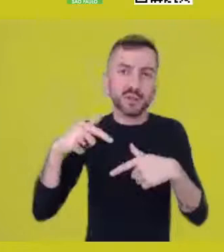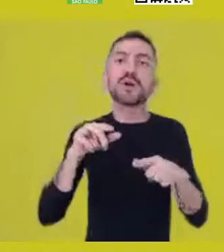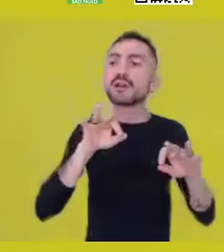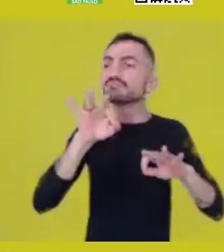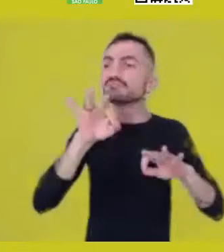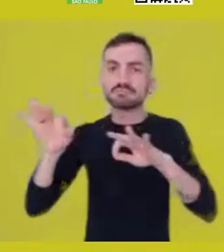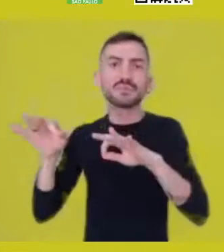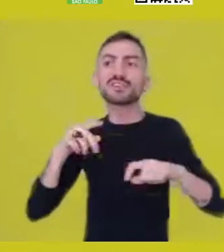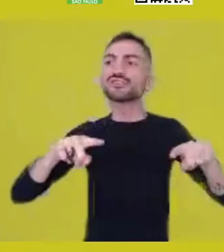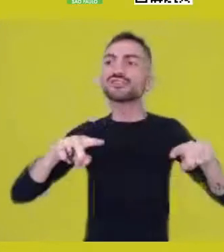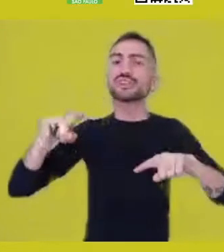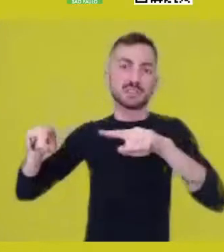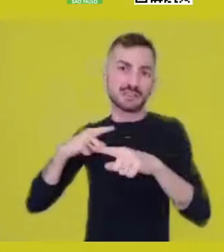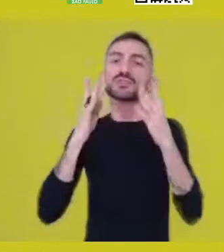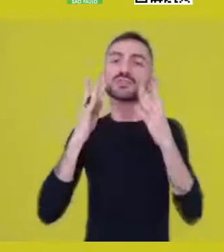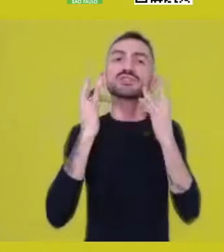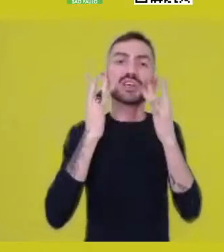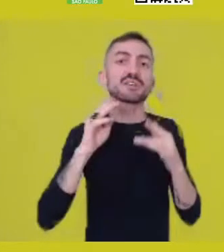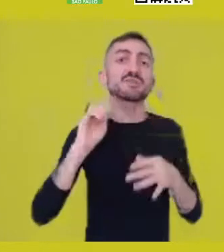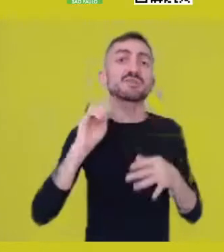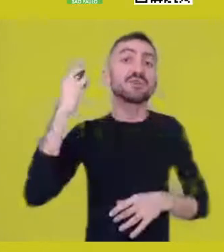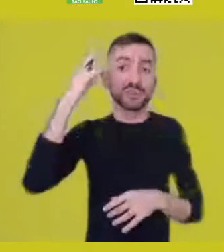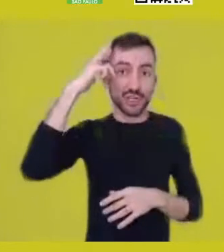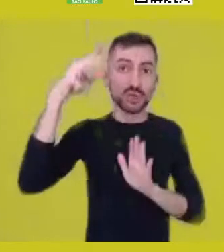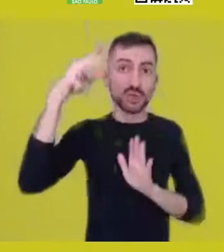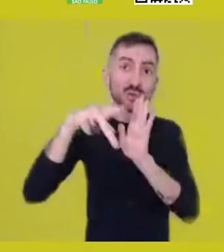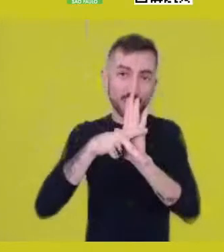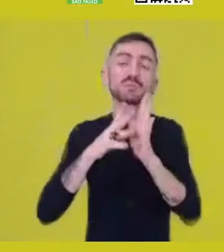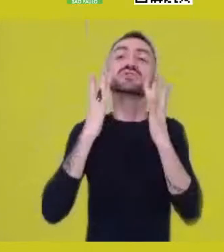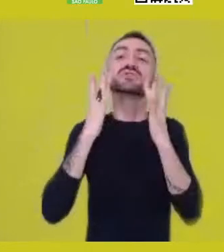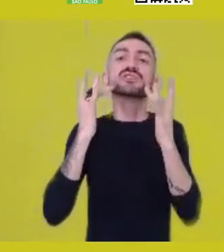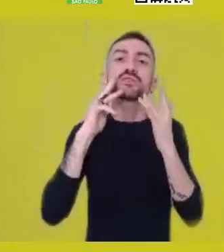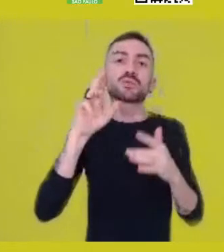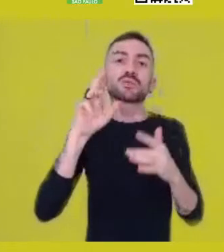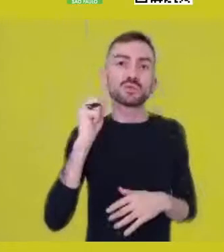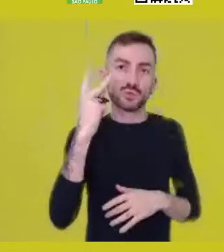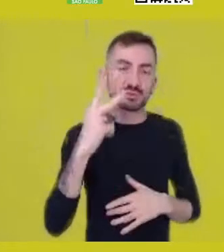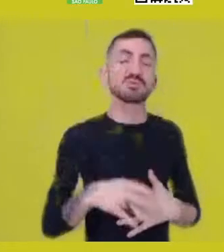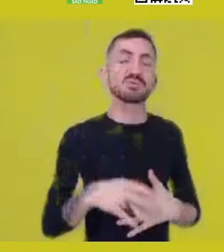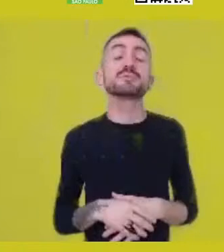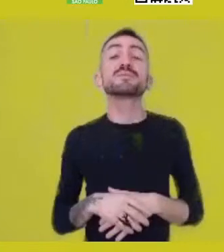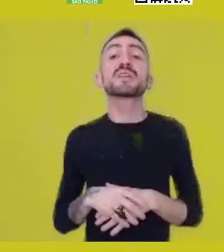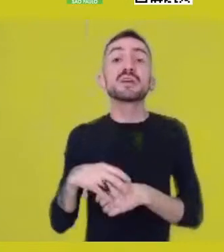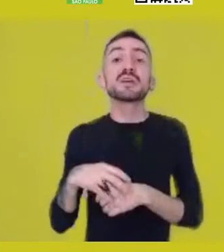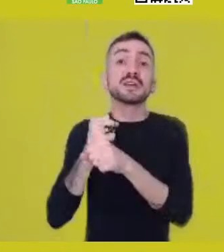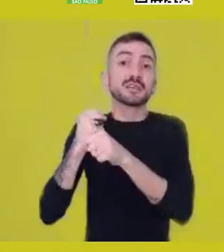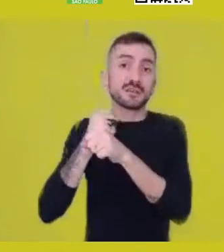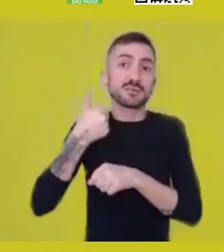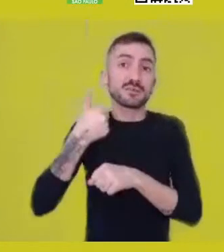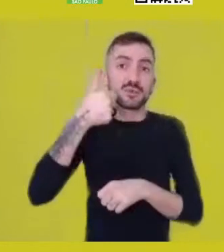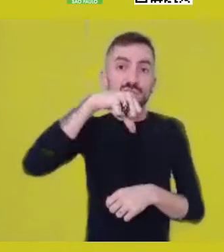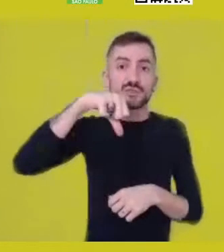She was also director of USP’s theater, TUSP. In 1999, she created the Balagan Theater Company,